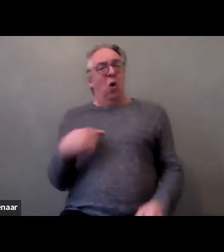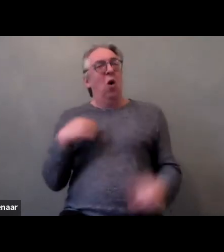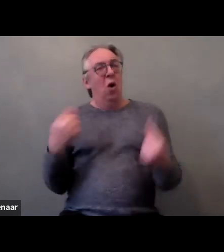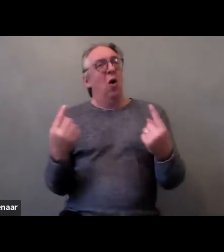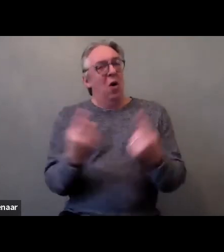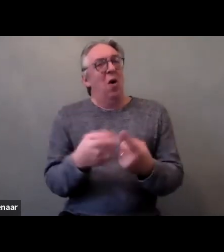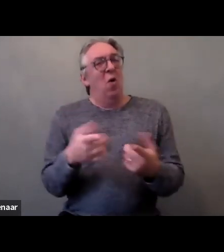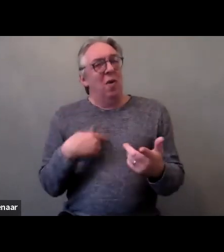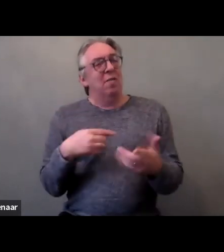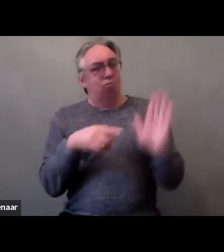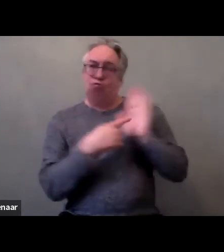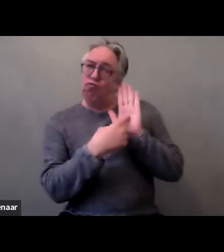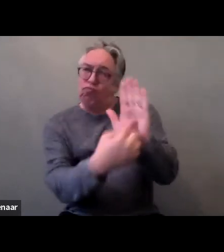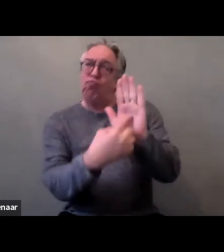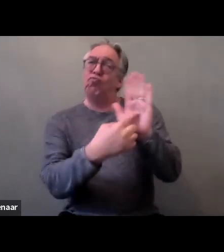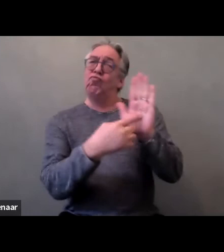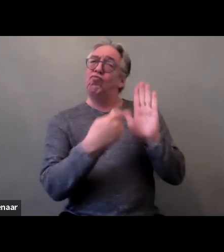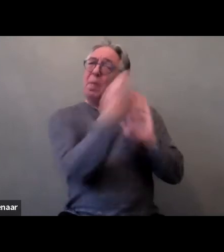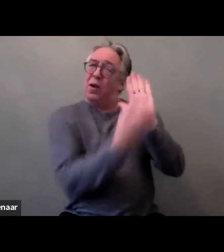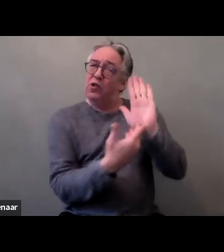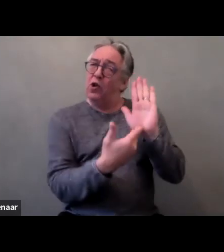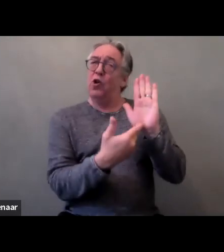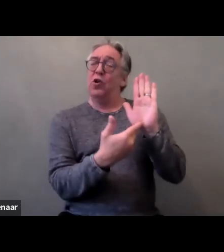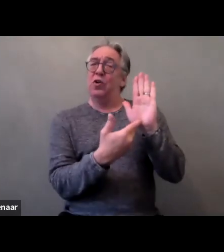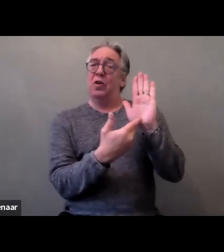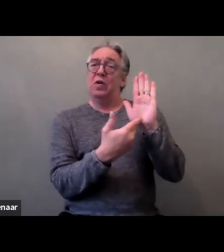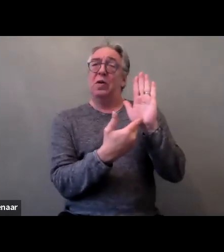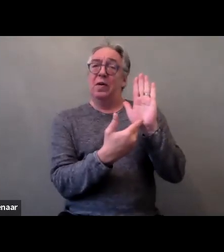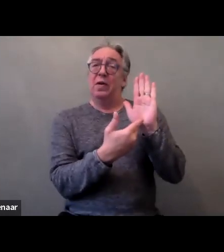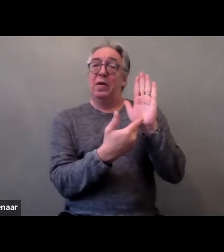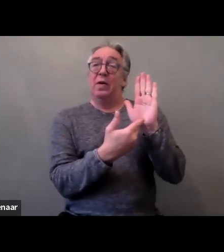to discuss situations with people also working in care.